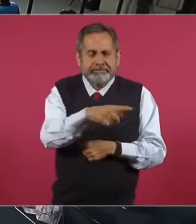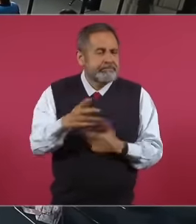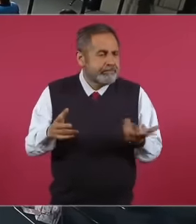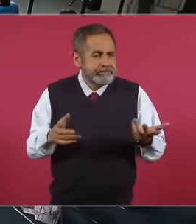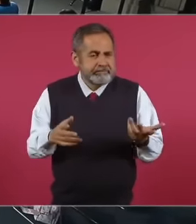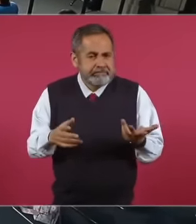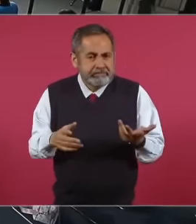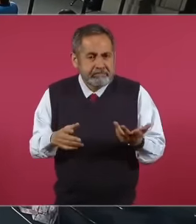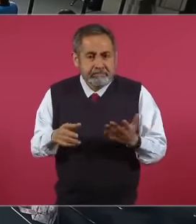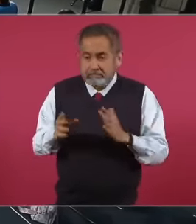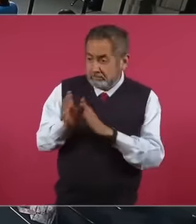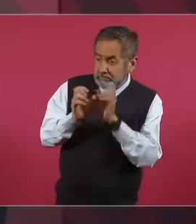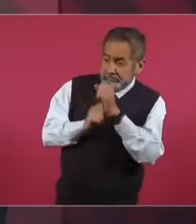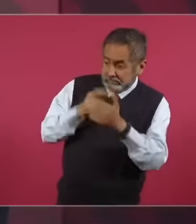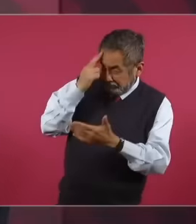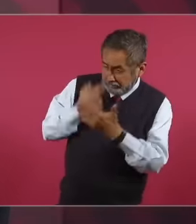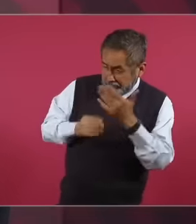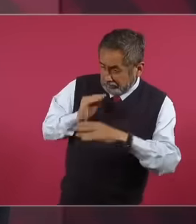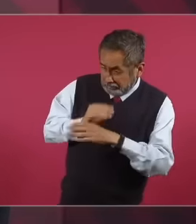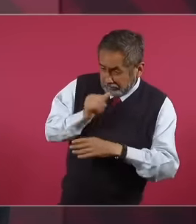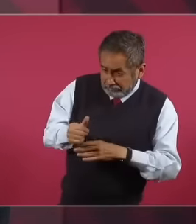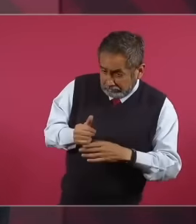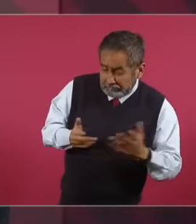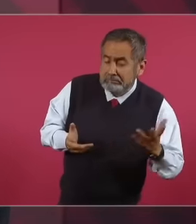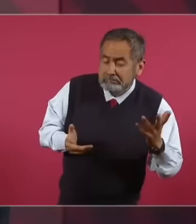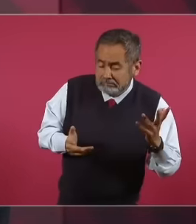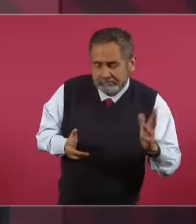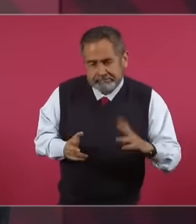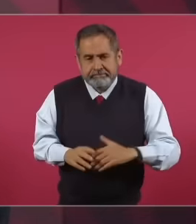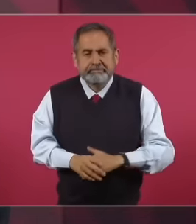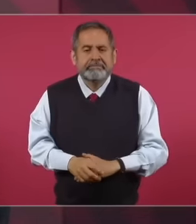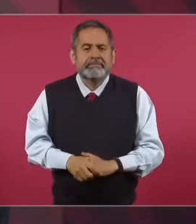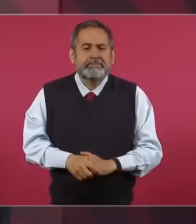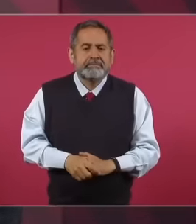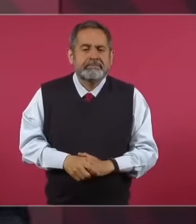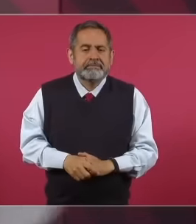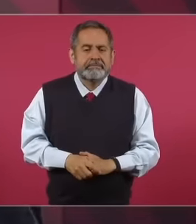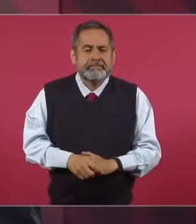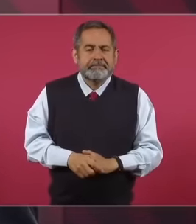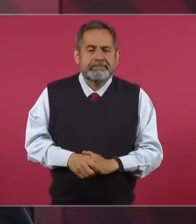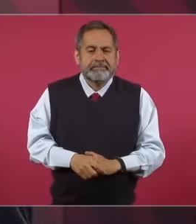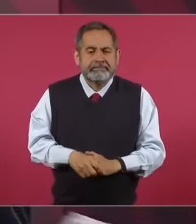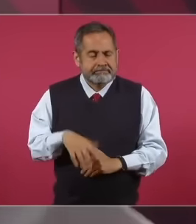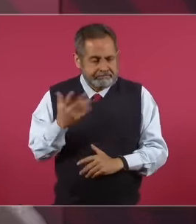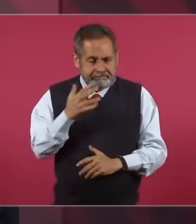Constitution and who is not is a good